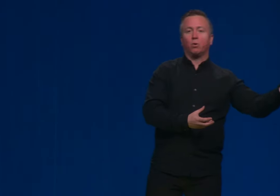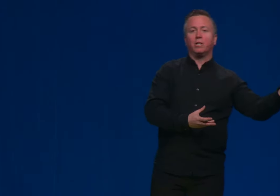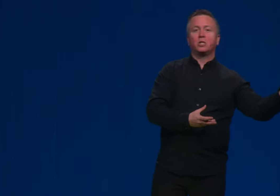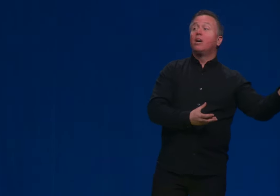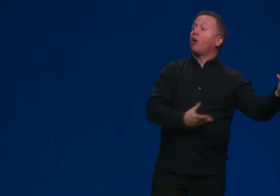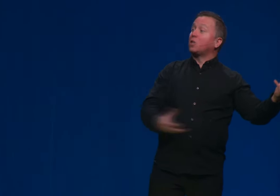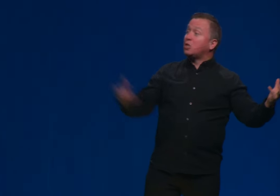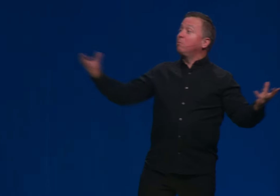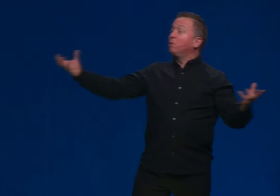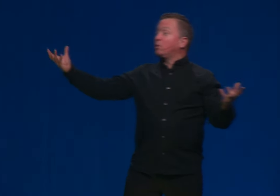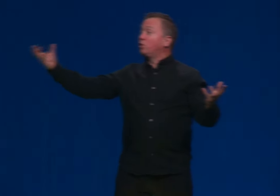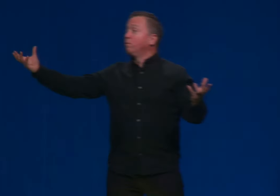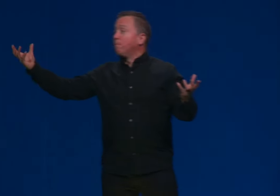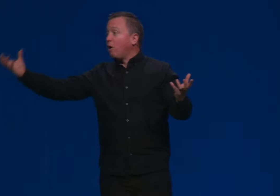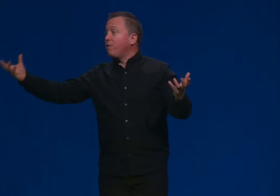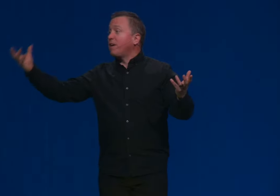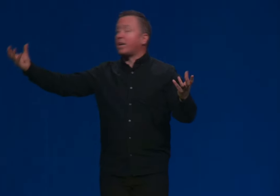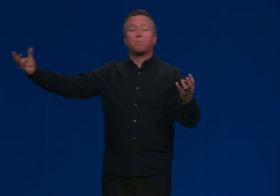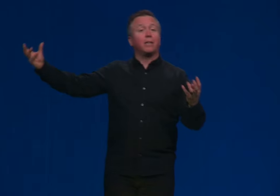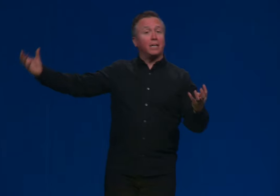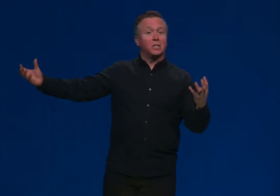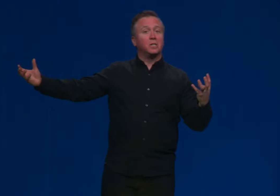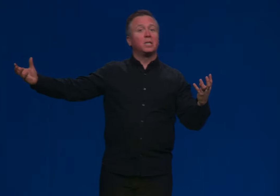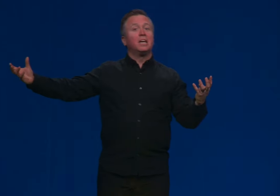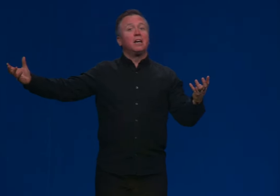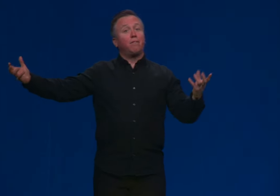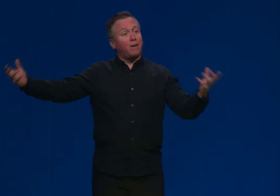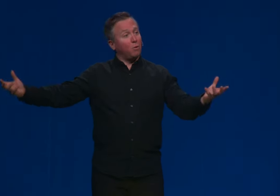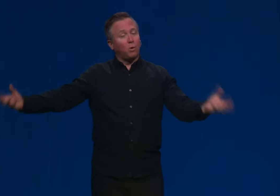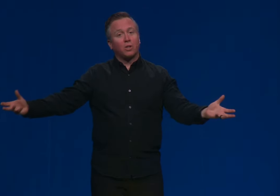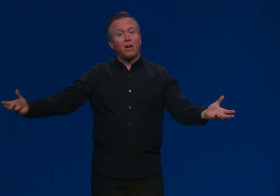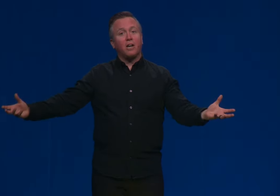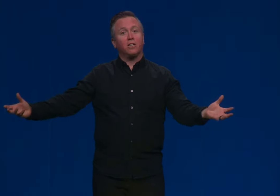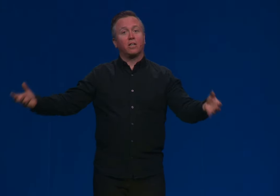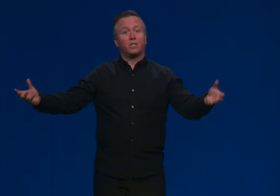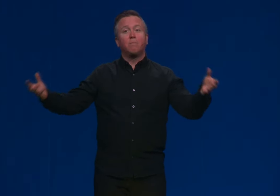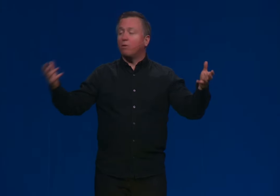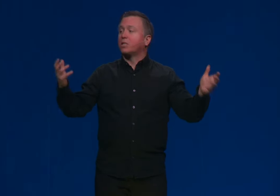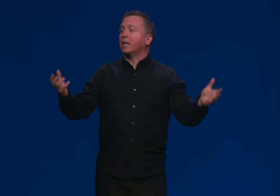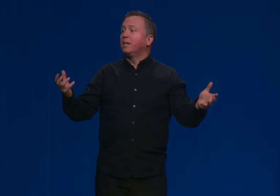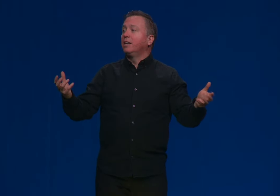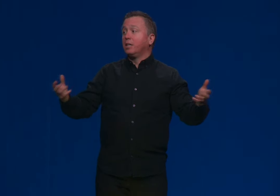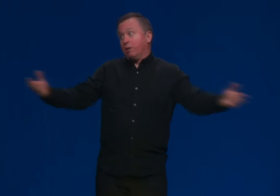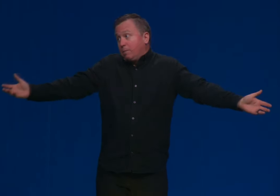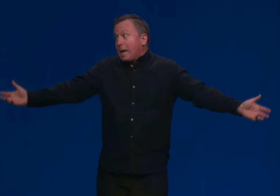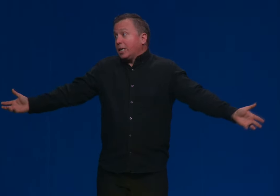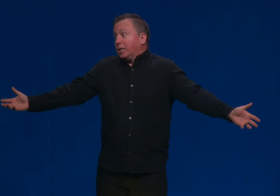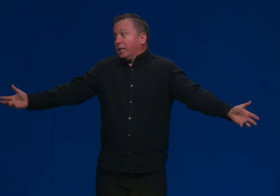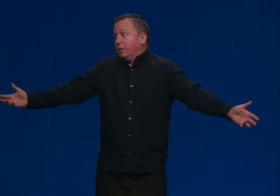stories are similar to modern explanations of how the world got here, because they both say you're here by accident.